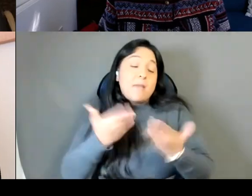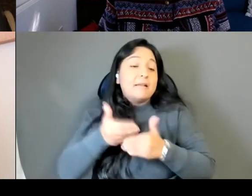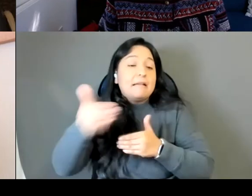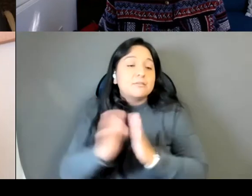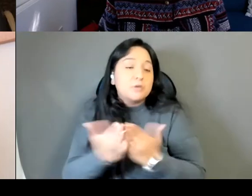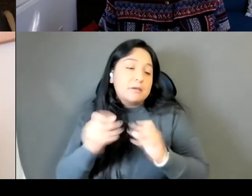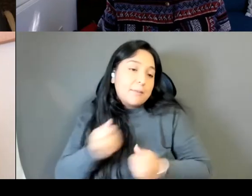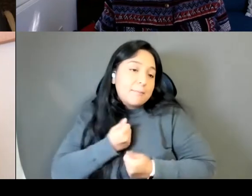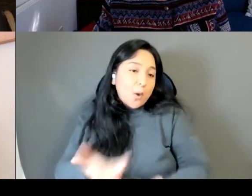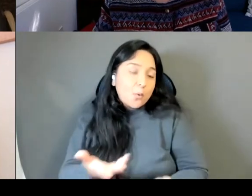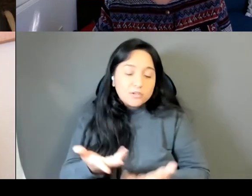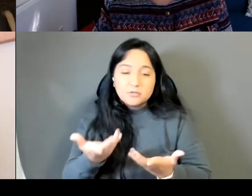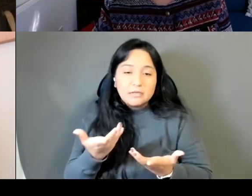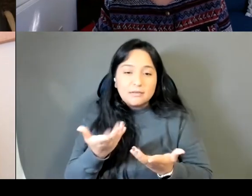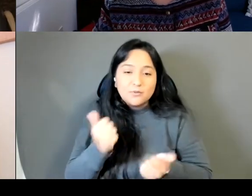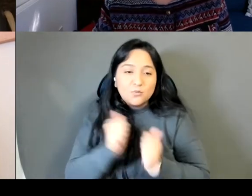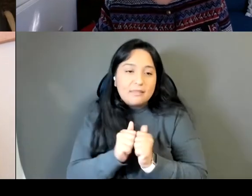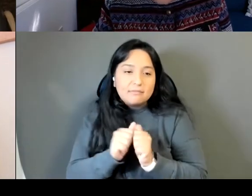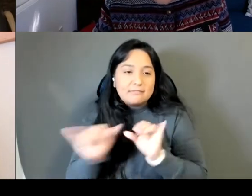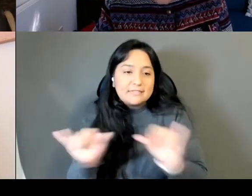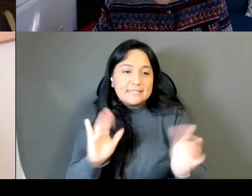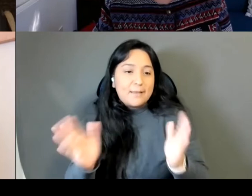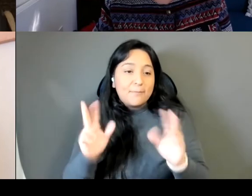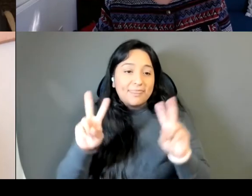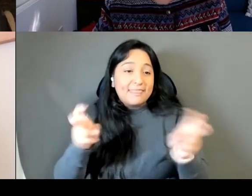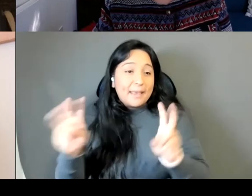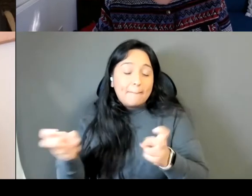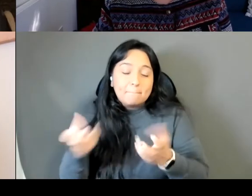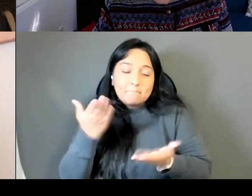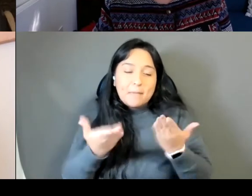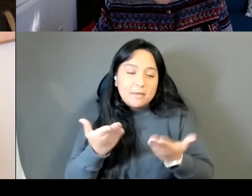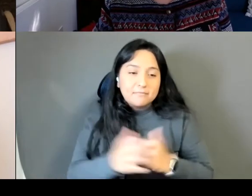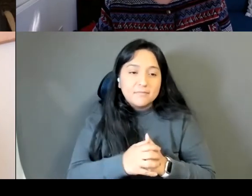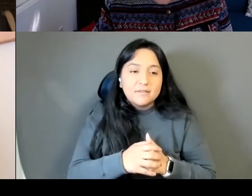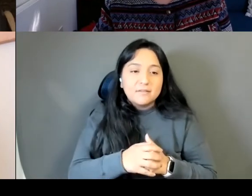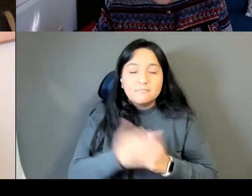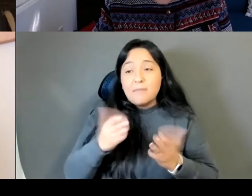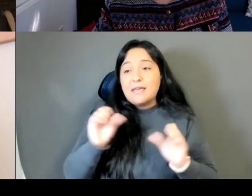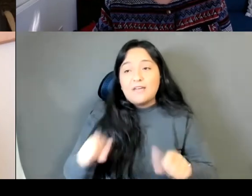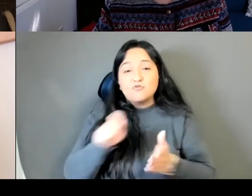but same things like who knows, maybe I can actually move on and write about something else.